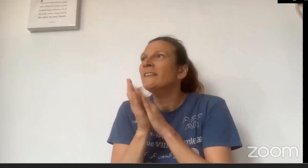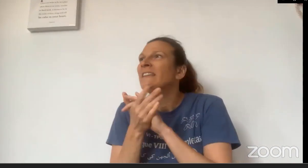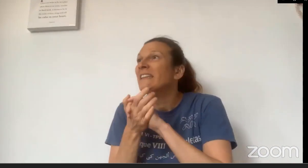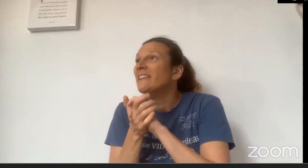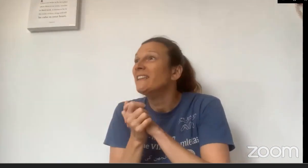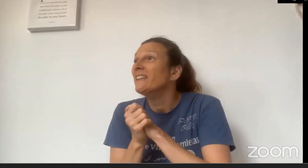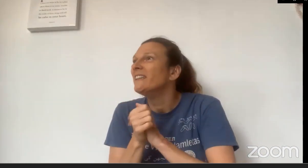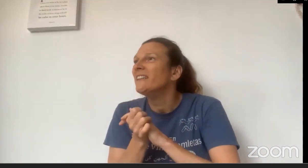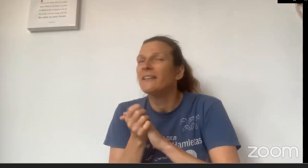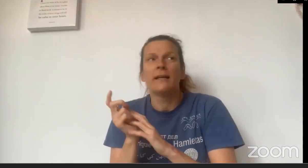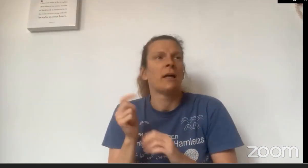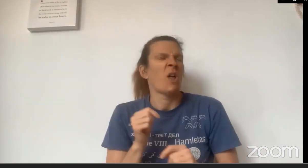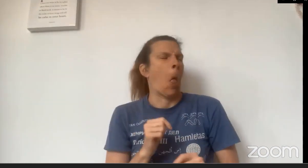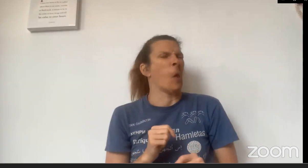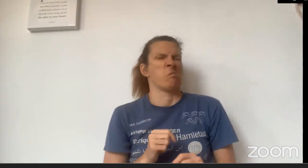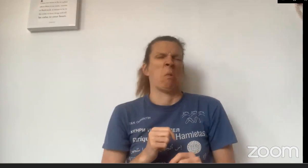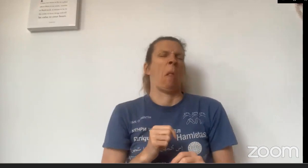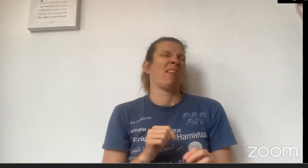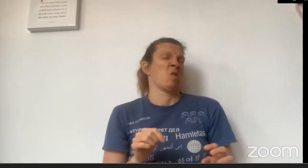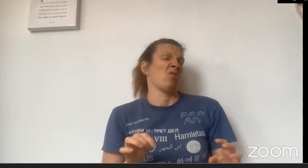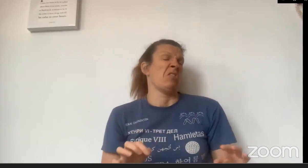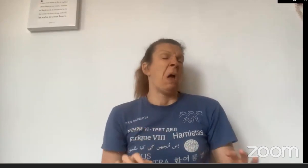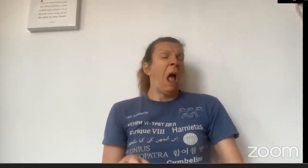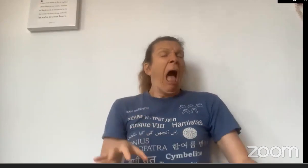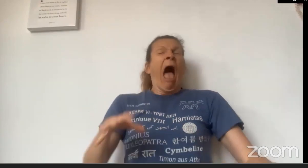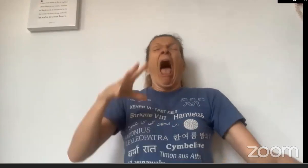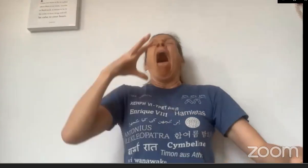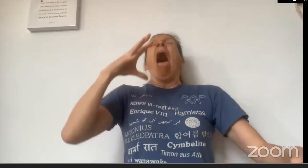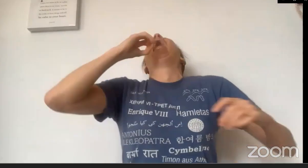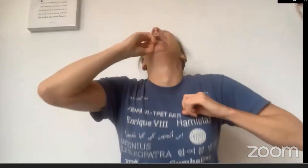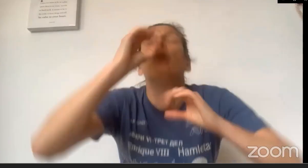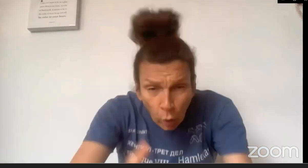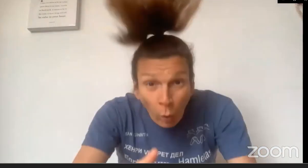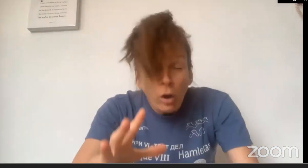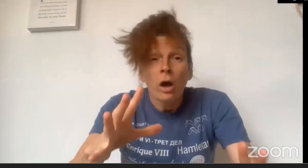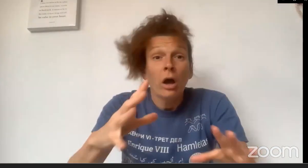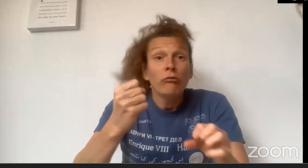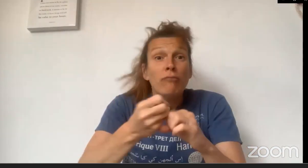Little Red Riding Hood was waiting and as his nose began to twitch he let out a